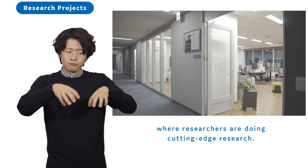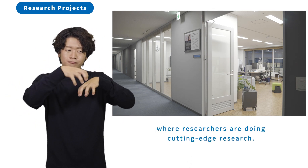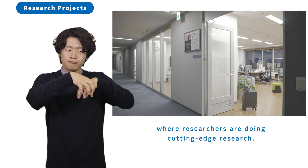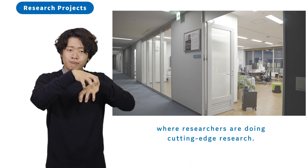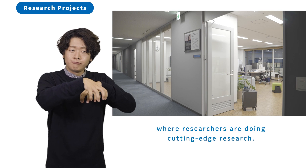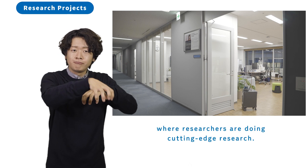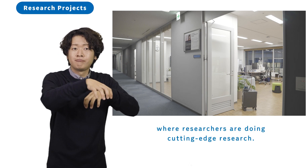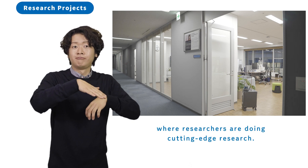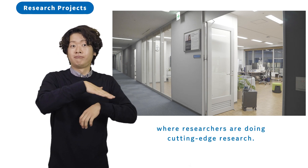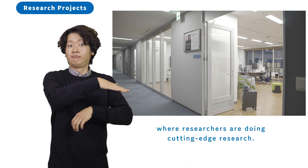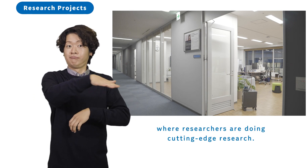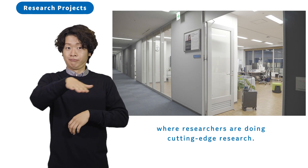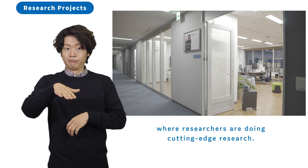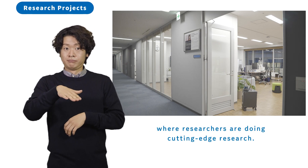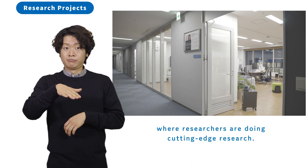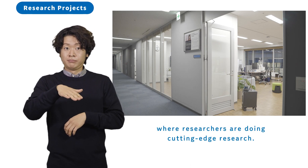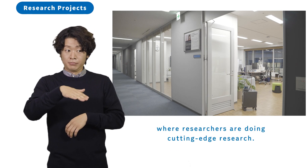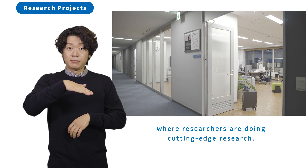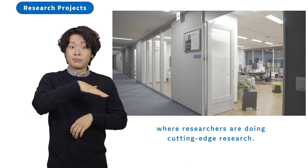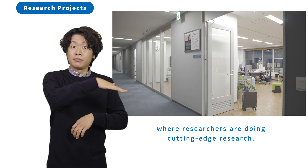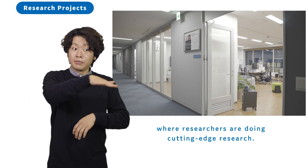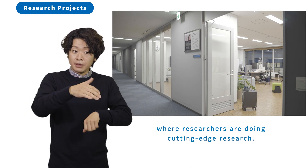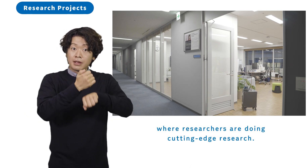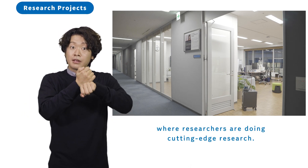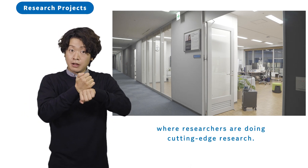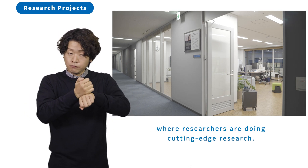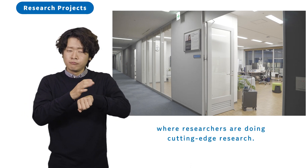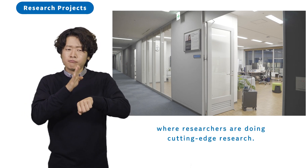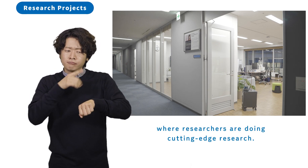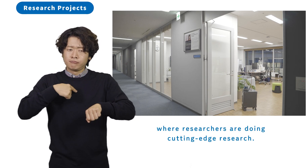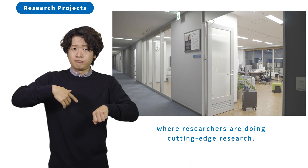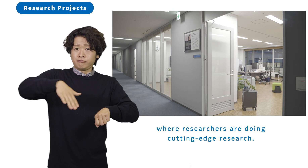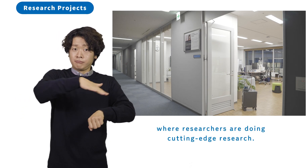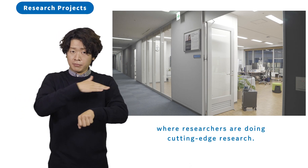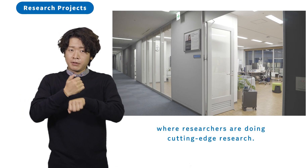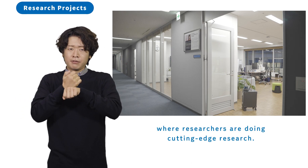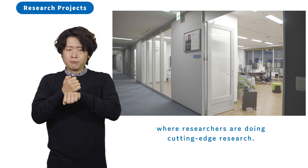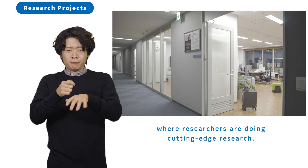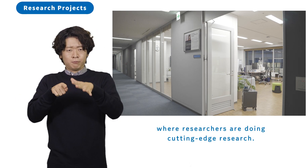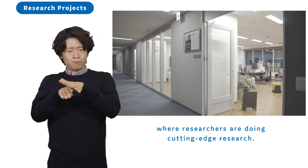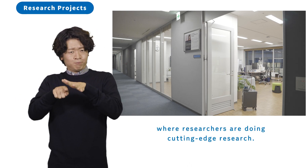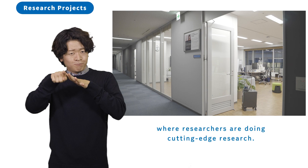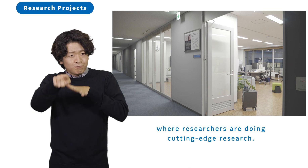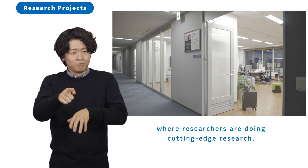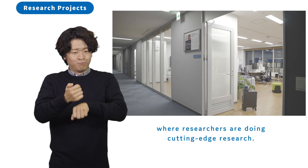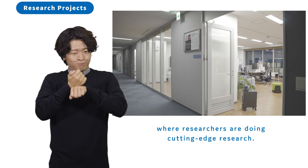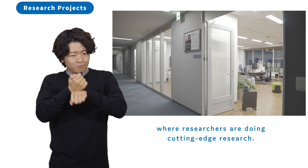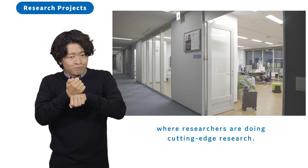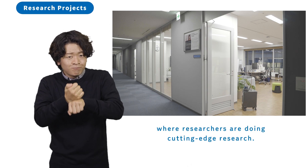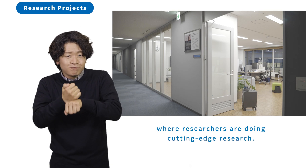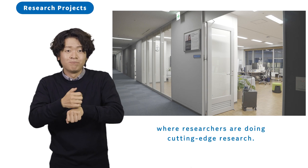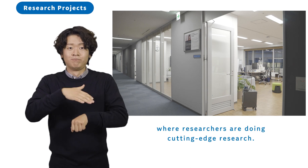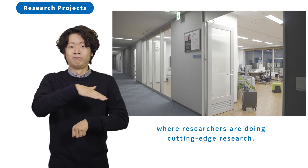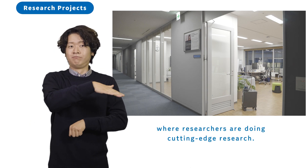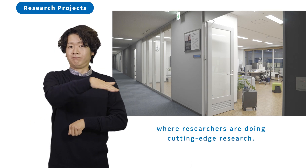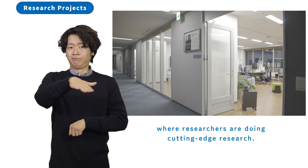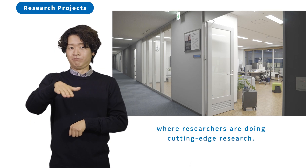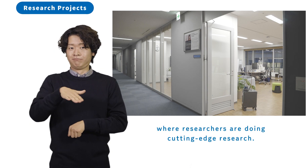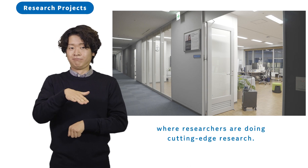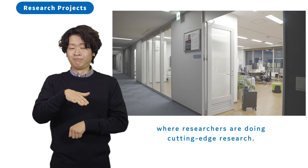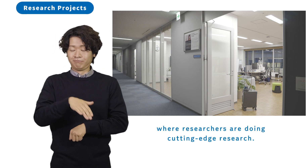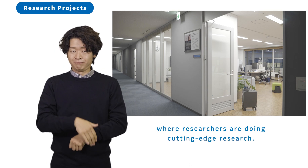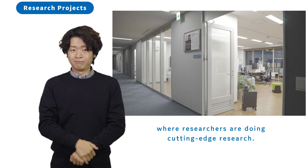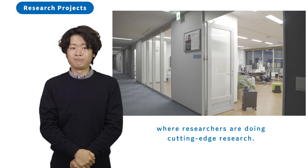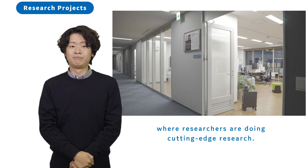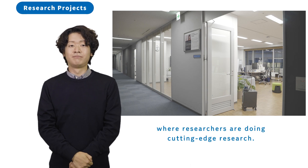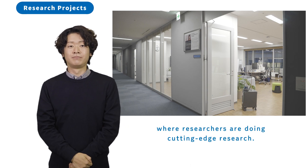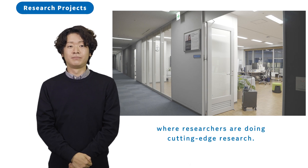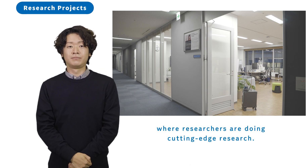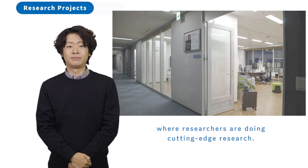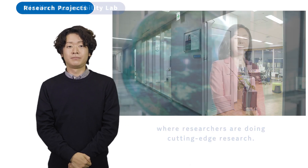where researchers are doing cutting-edge research.